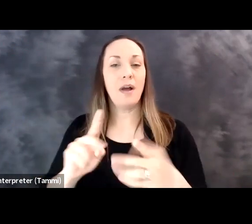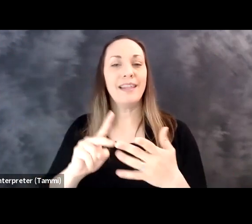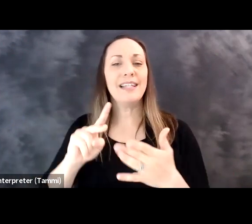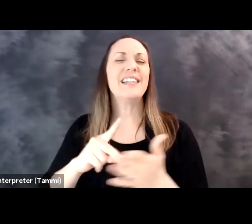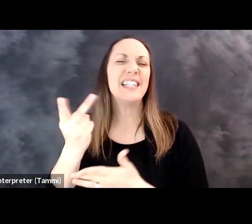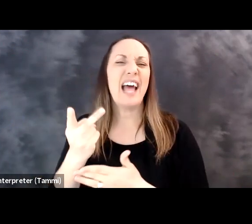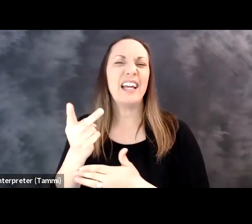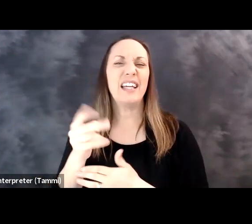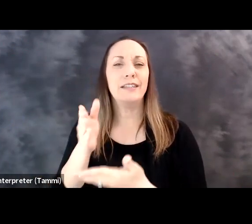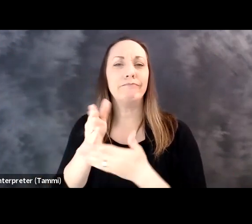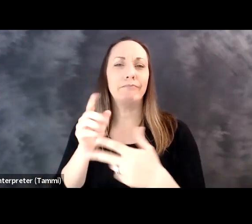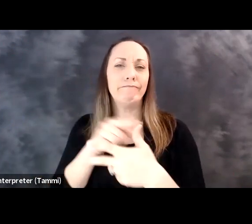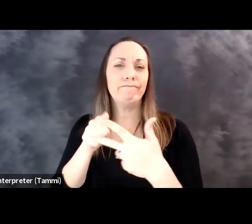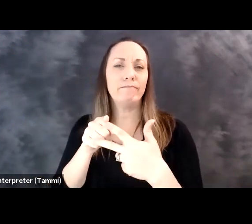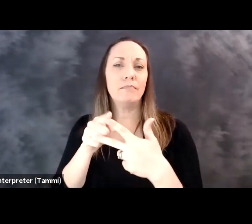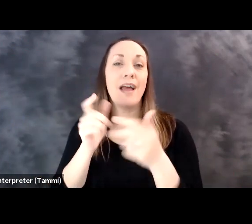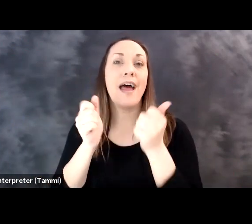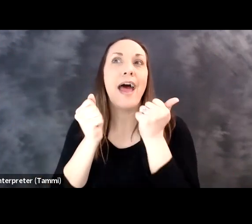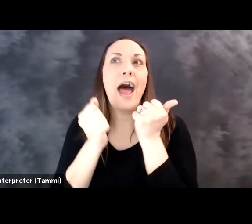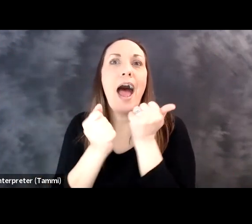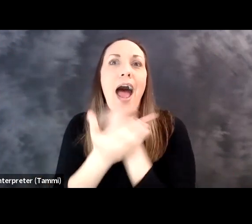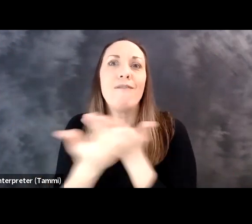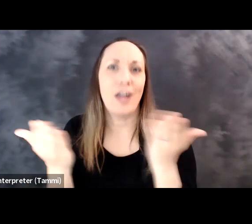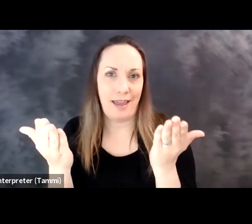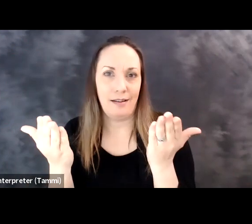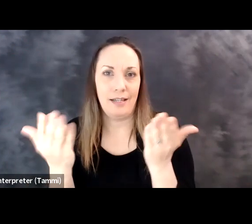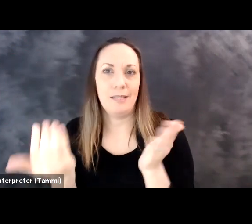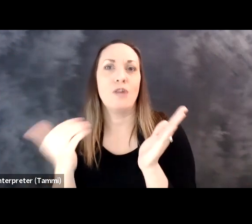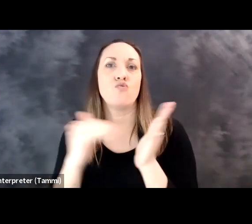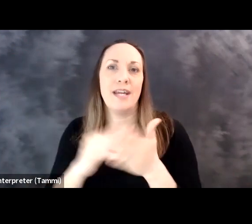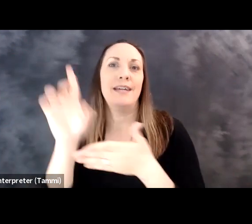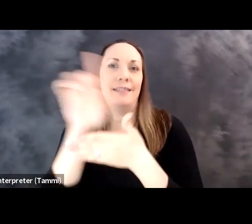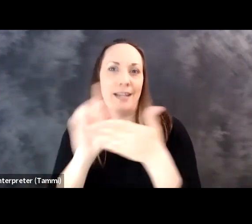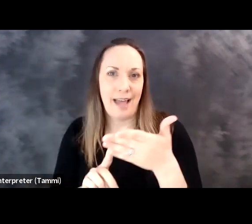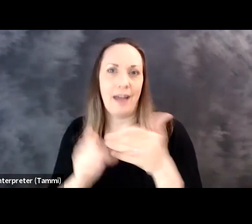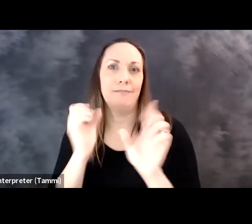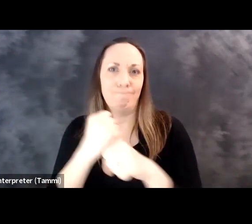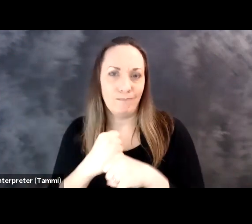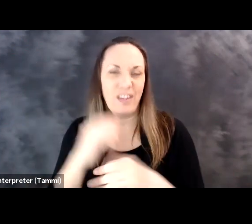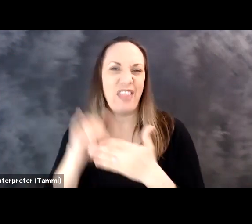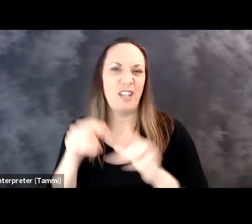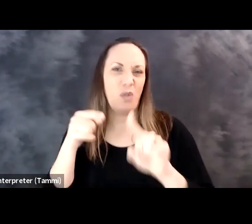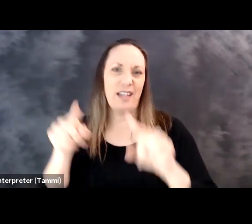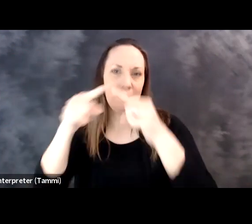some of the progress, you know, that alignment. But the second piece is that everything